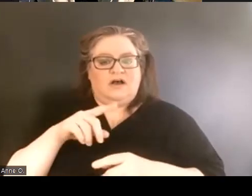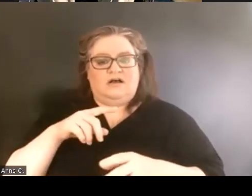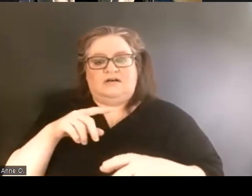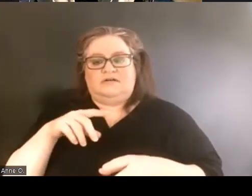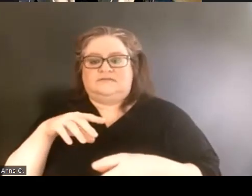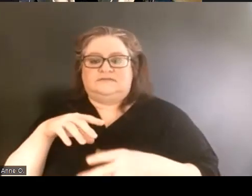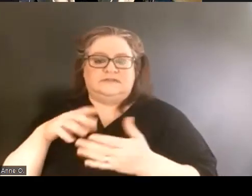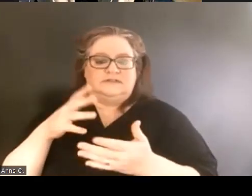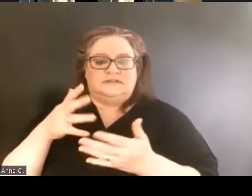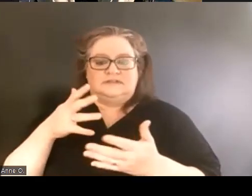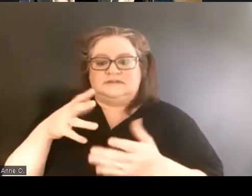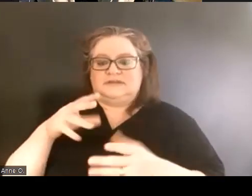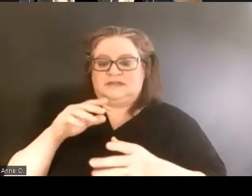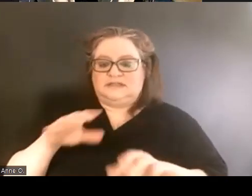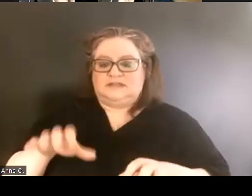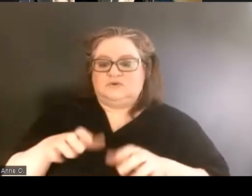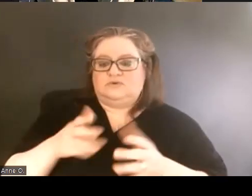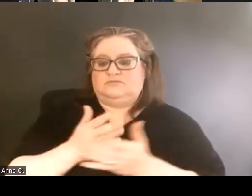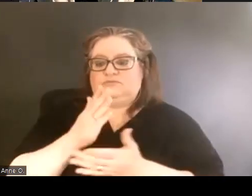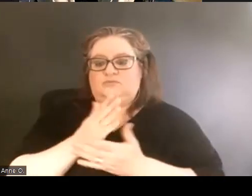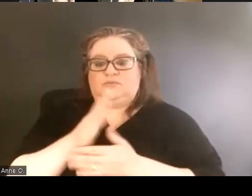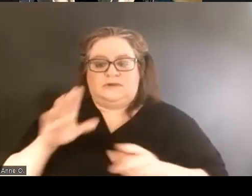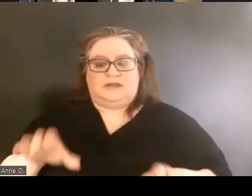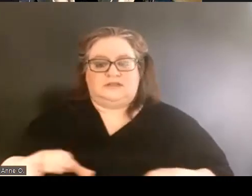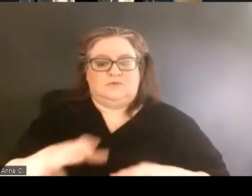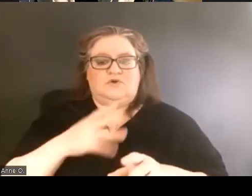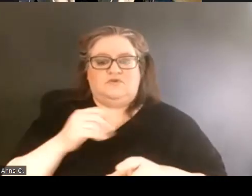And we're really proud of that history. But I would say that it's